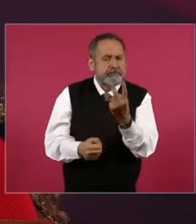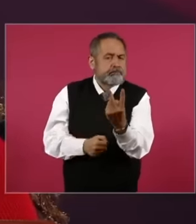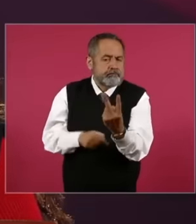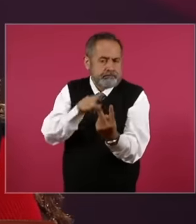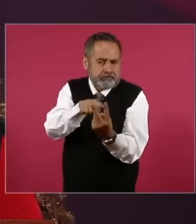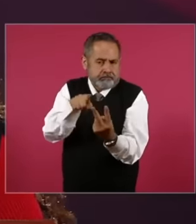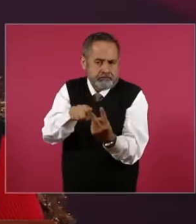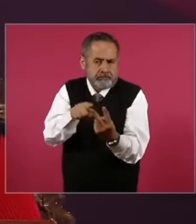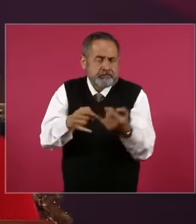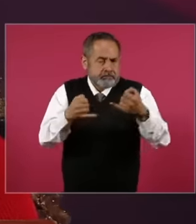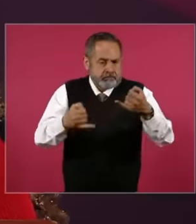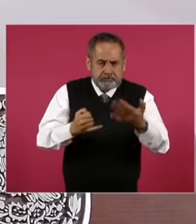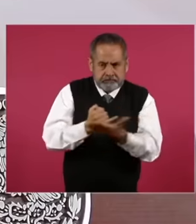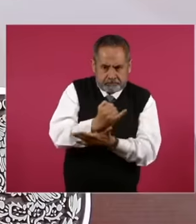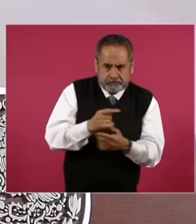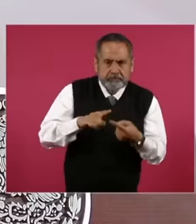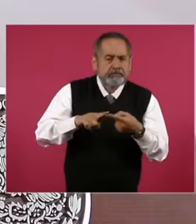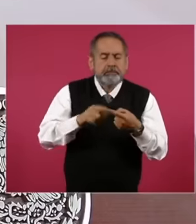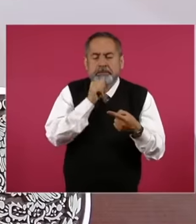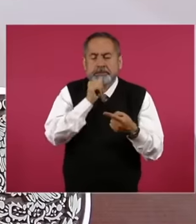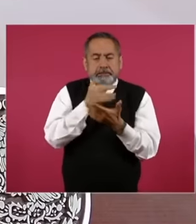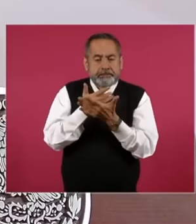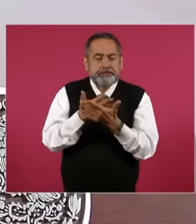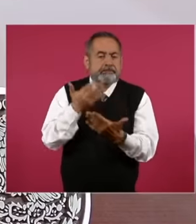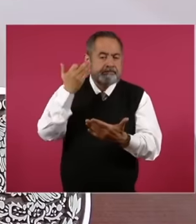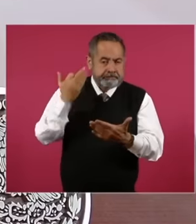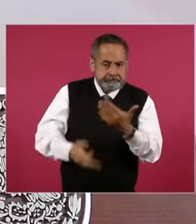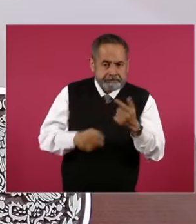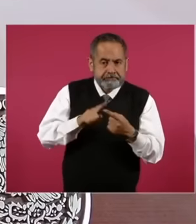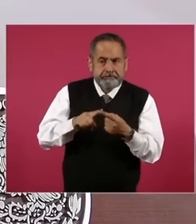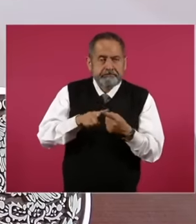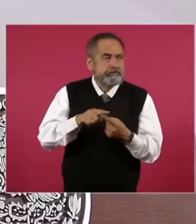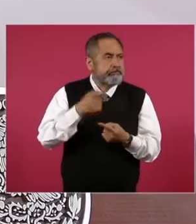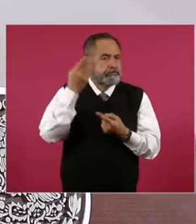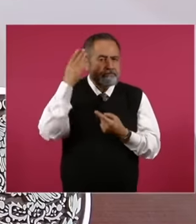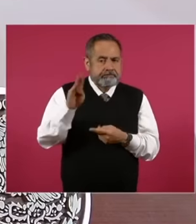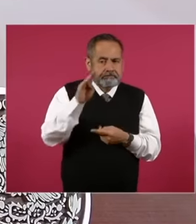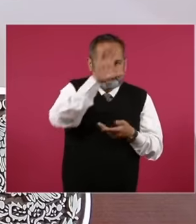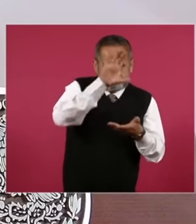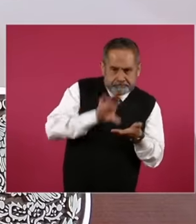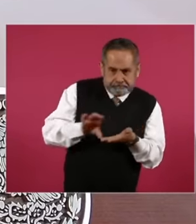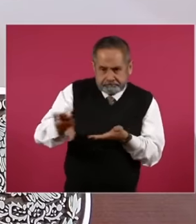the first having to do precisely with the trust. and with the resolution pending